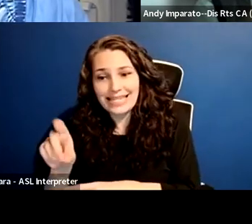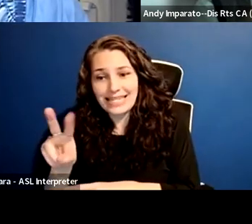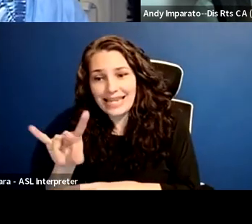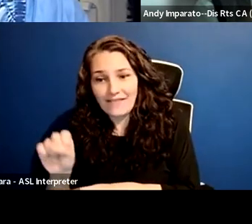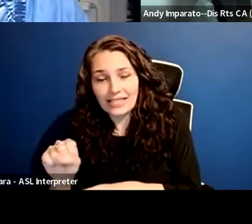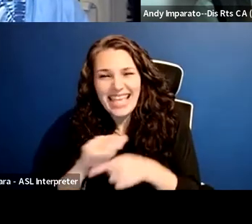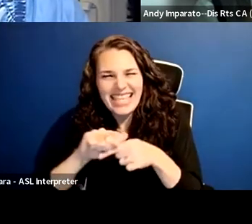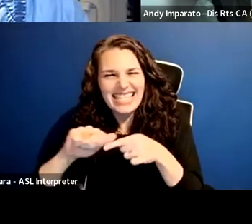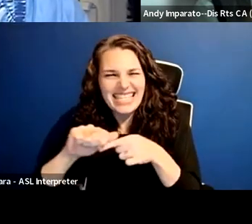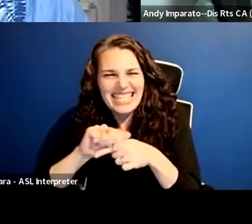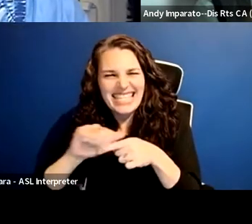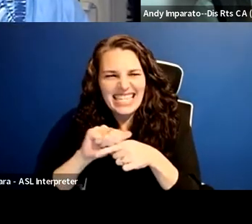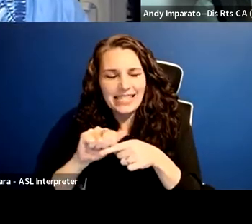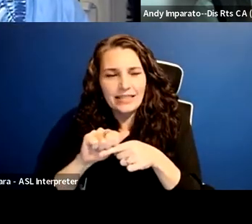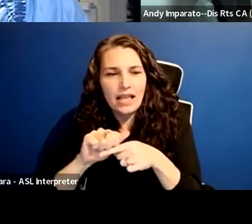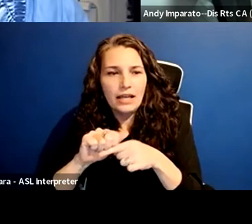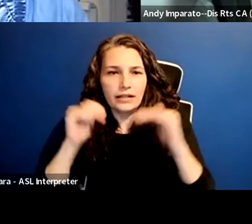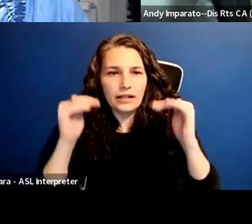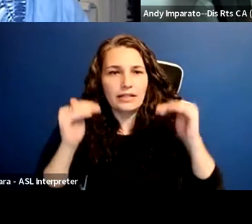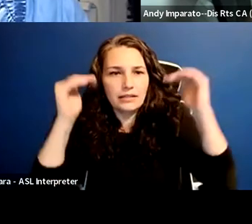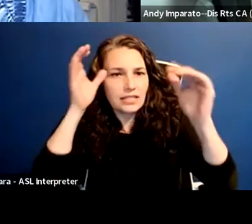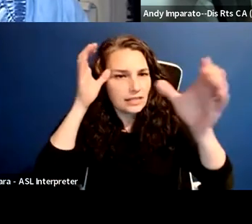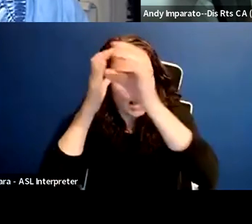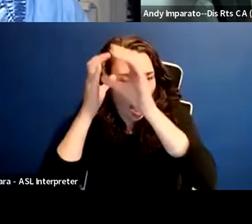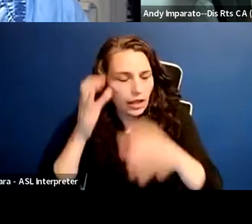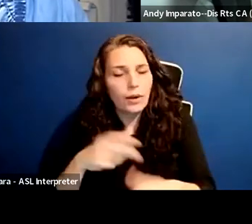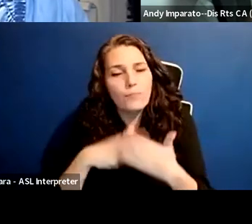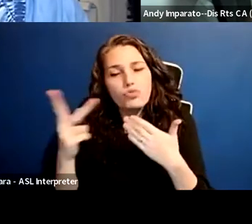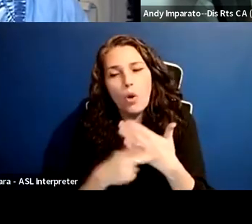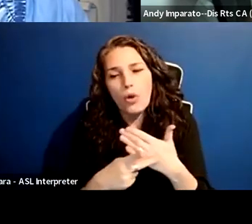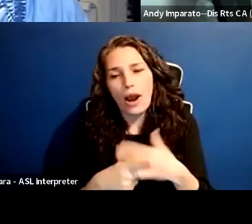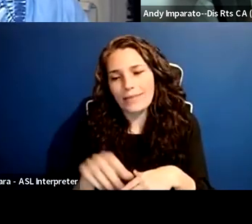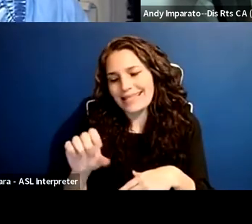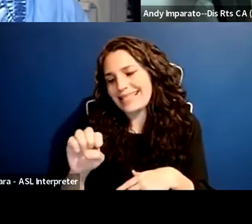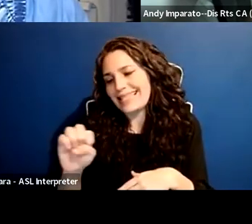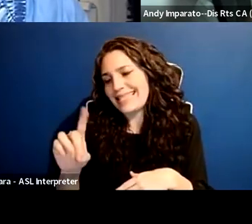which I think has had its first cohort just this past year.